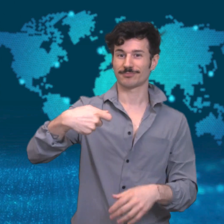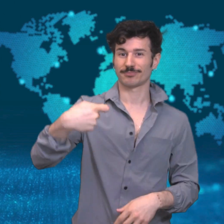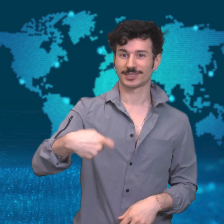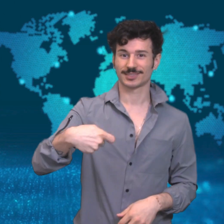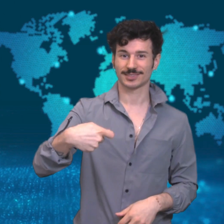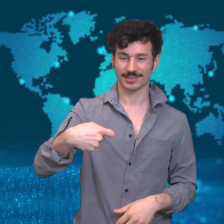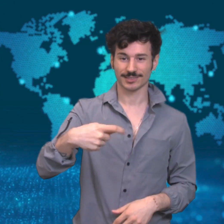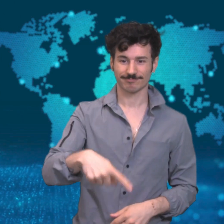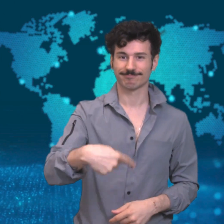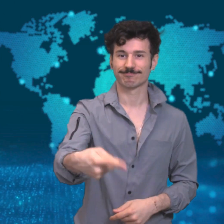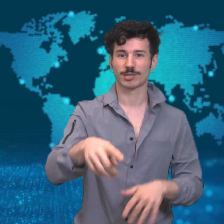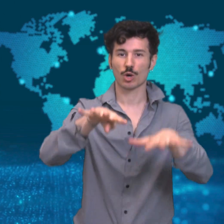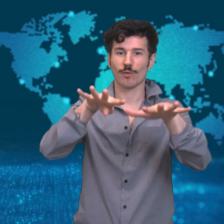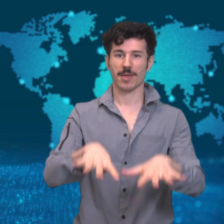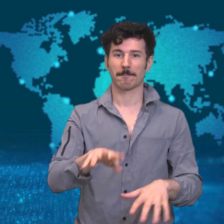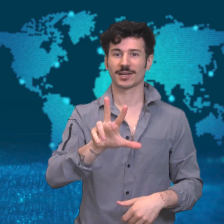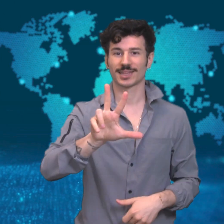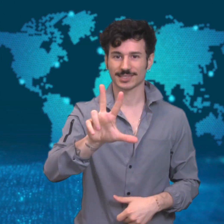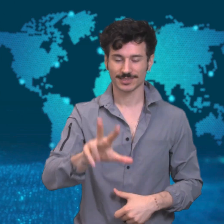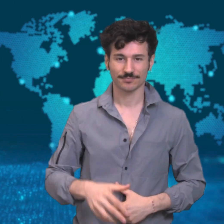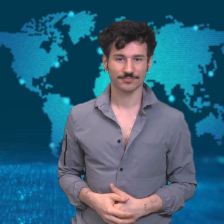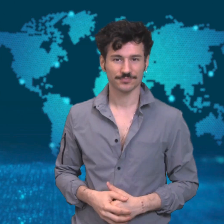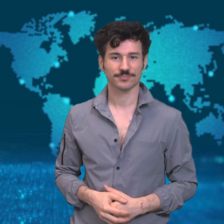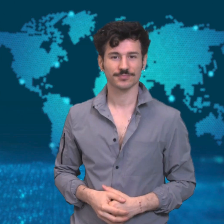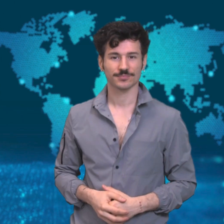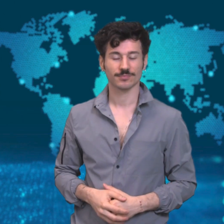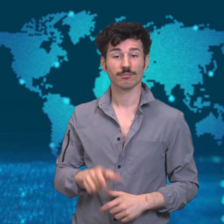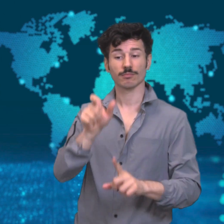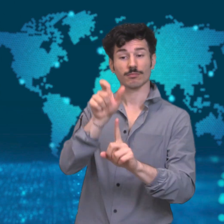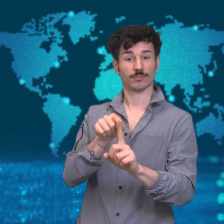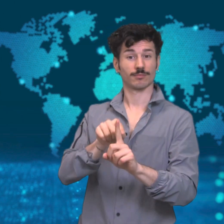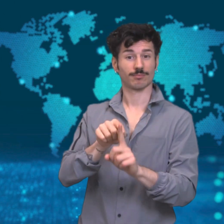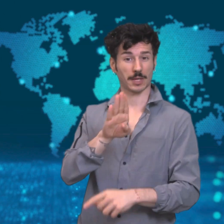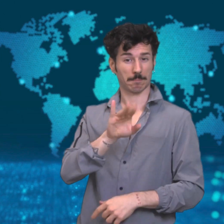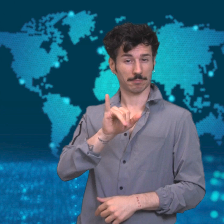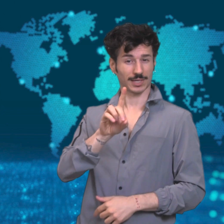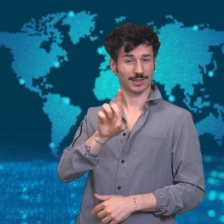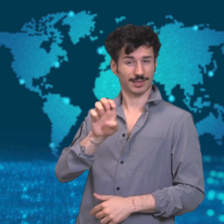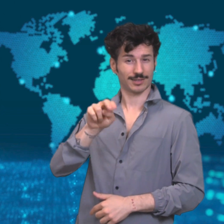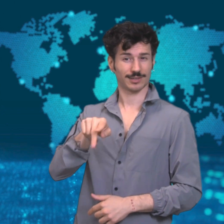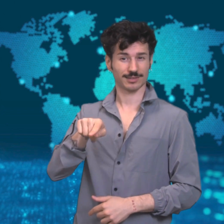nominee for the 2020 US elections which will take